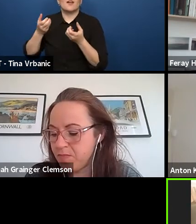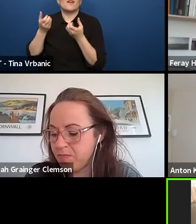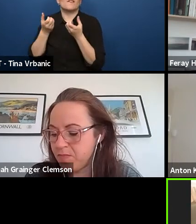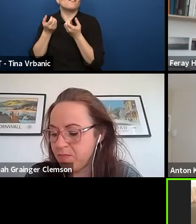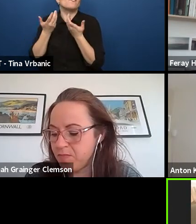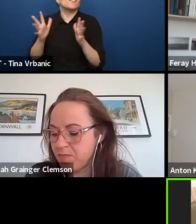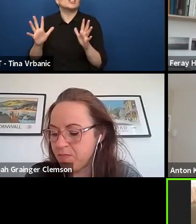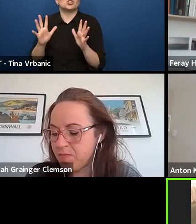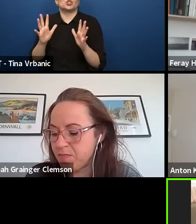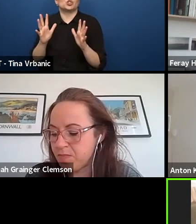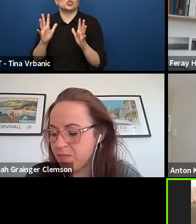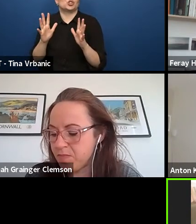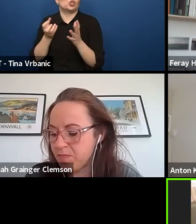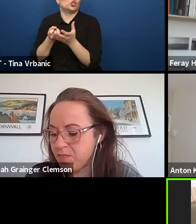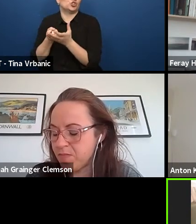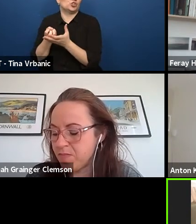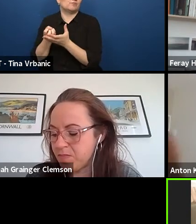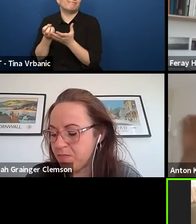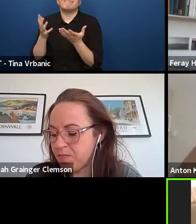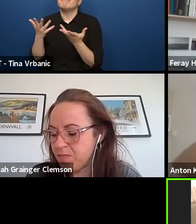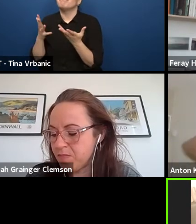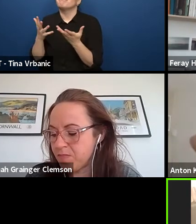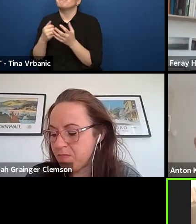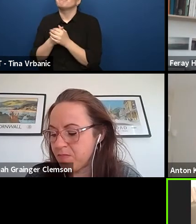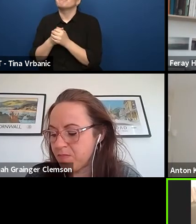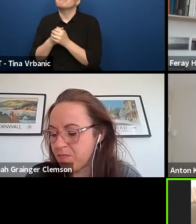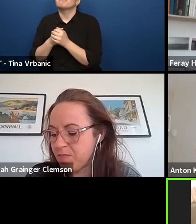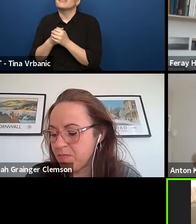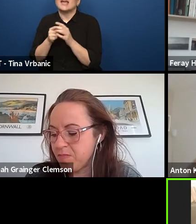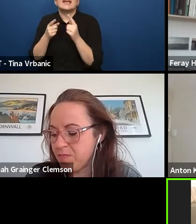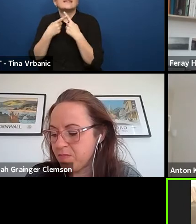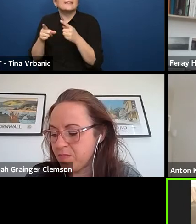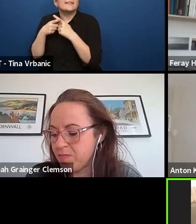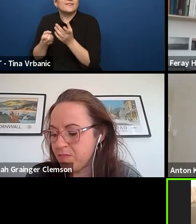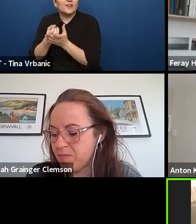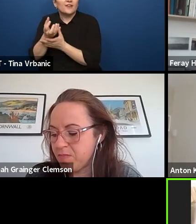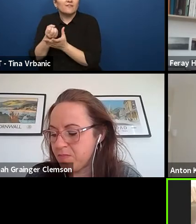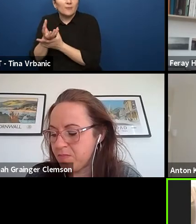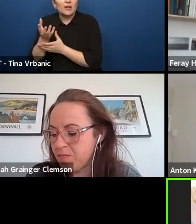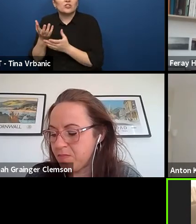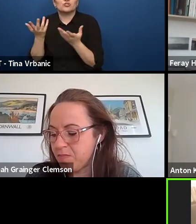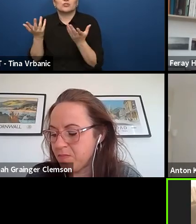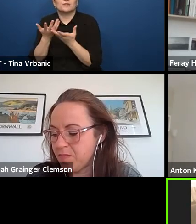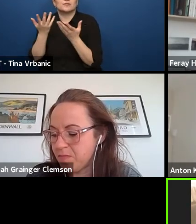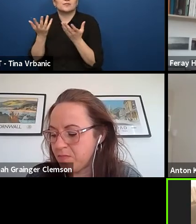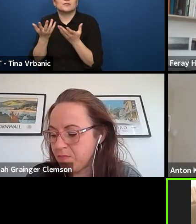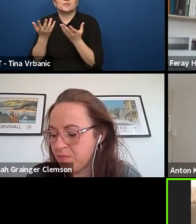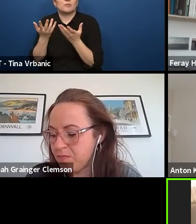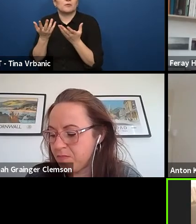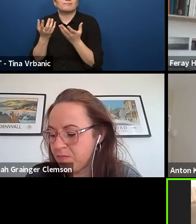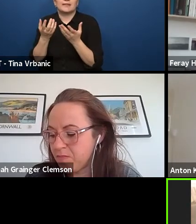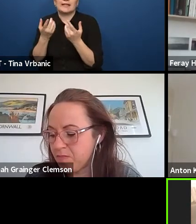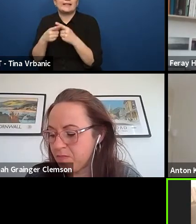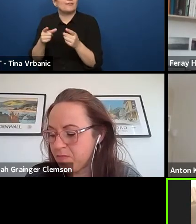or things that were kind of mind storms. Okay, I was looking for this word.